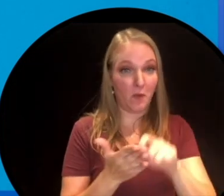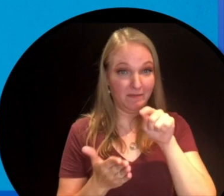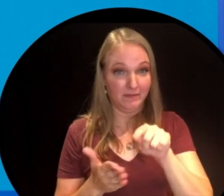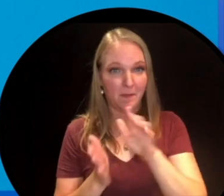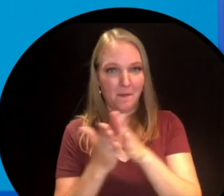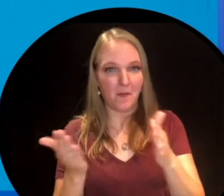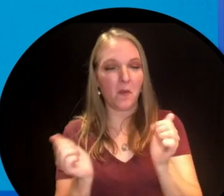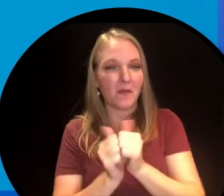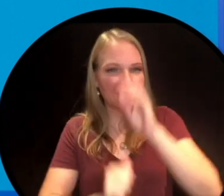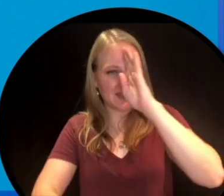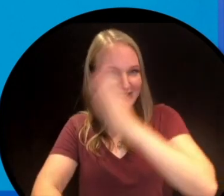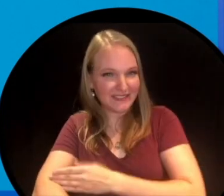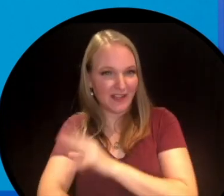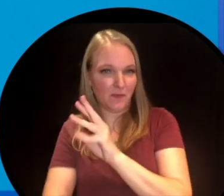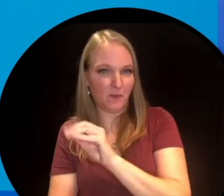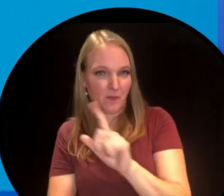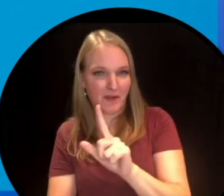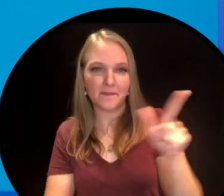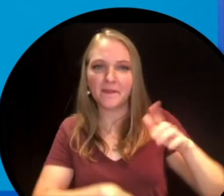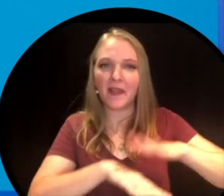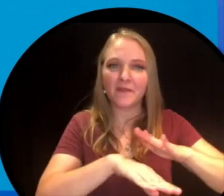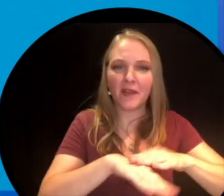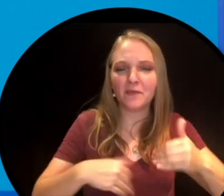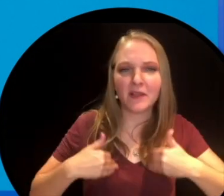Ted's advice to young writers is to pay attention